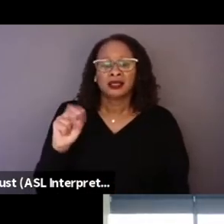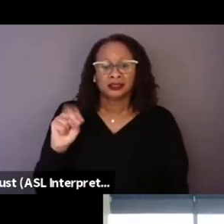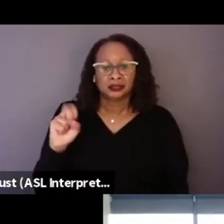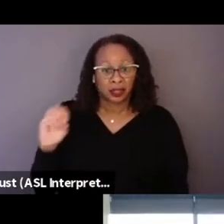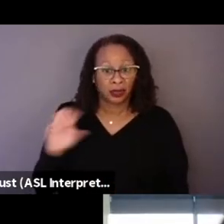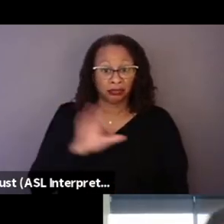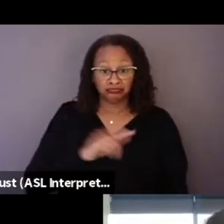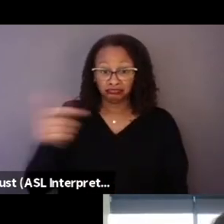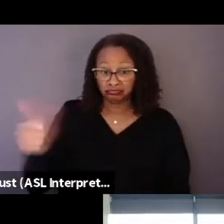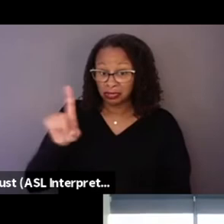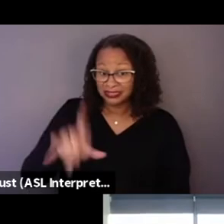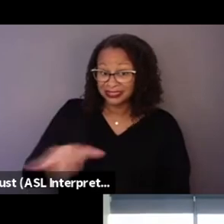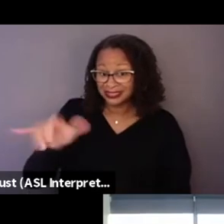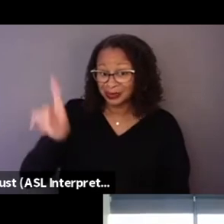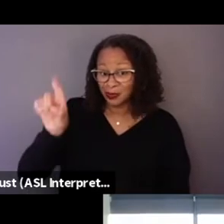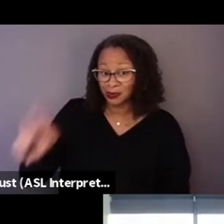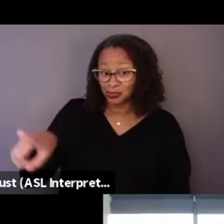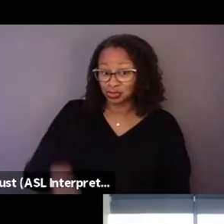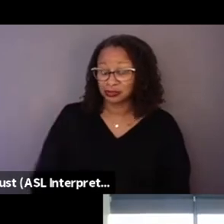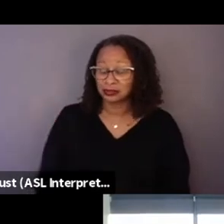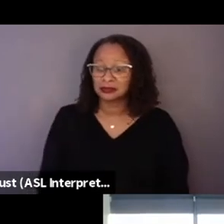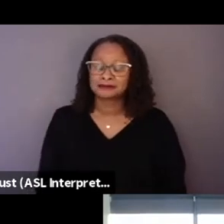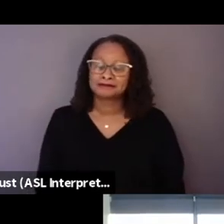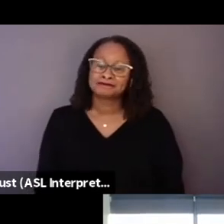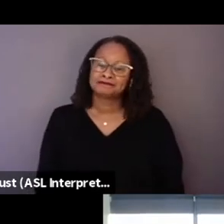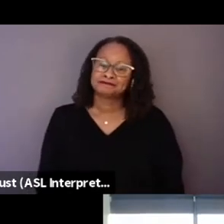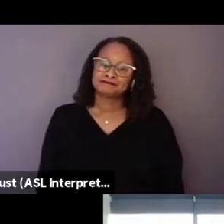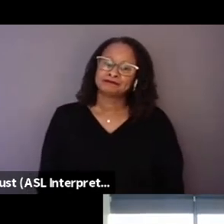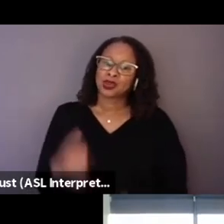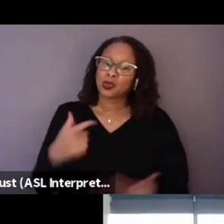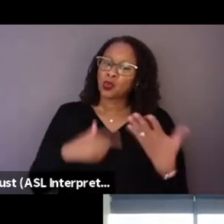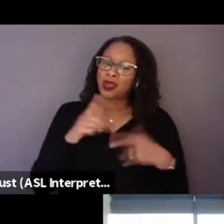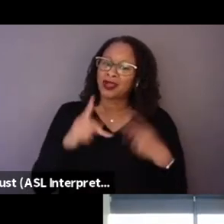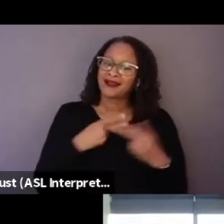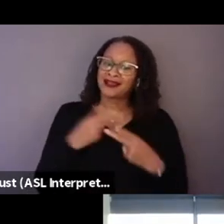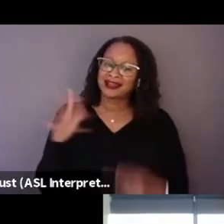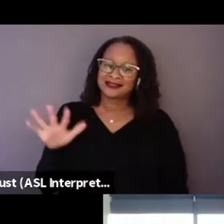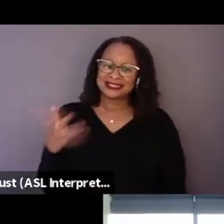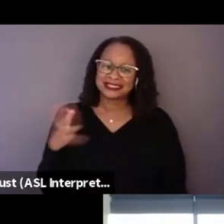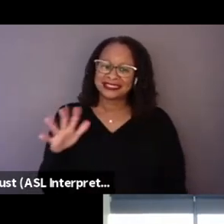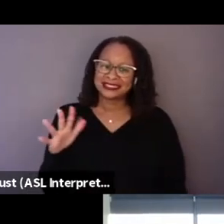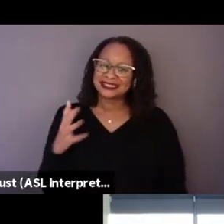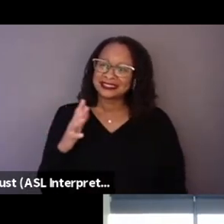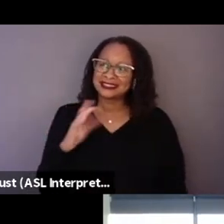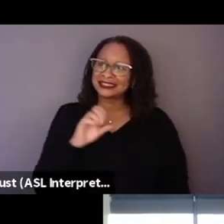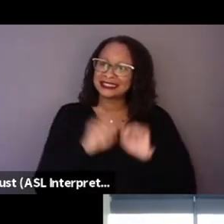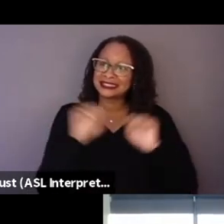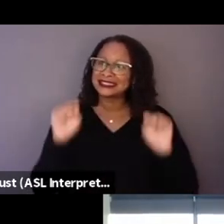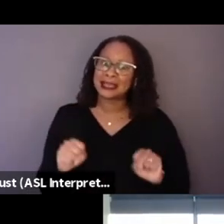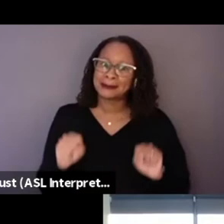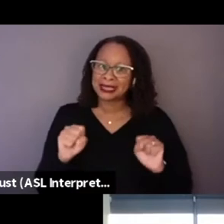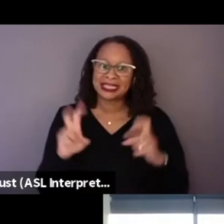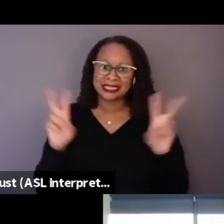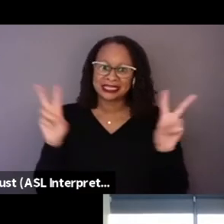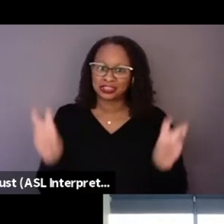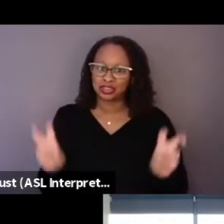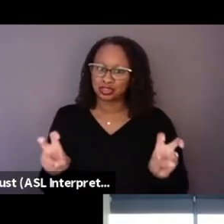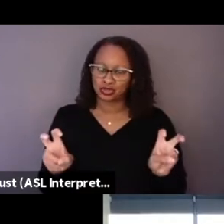I mean, what sort of systemic issues do you feel like you came to understood through making this film?